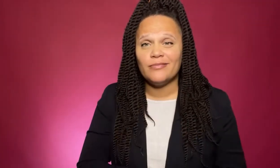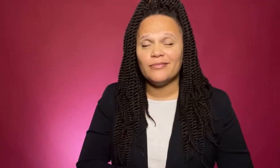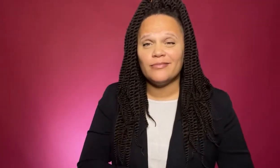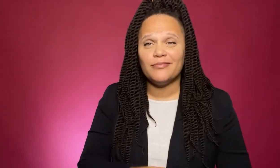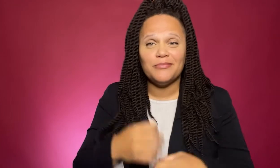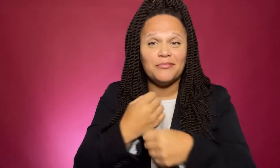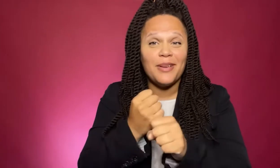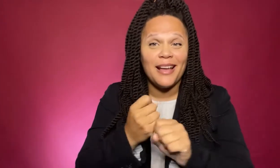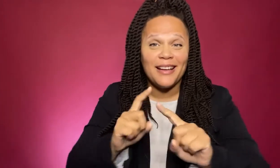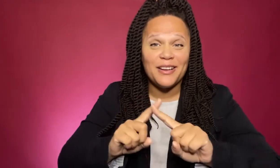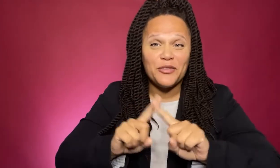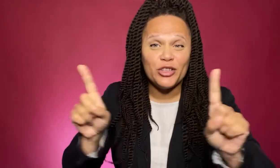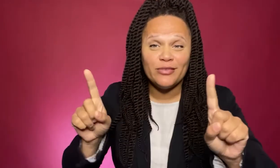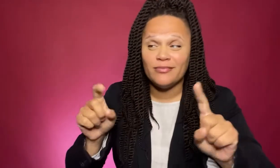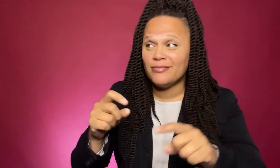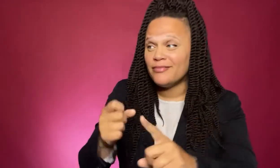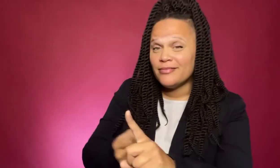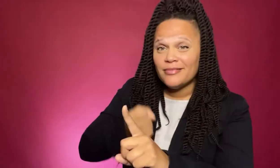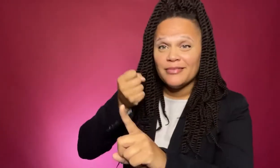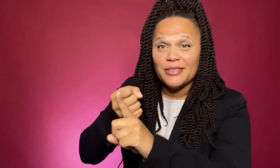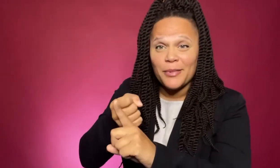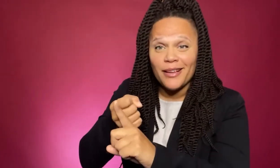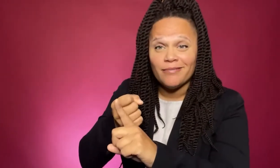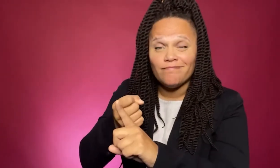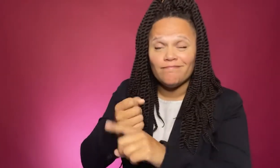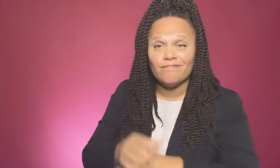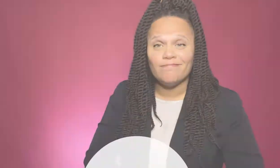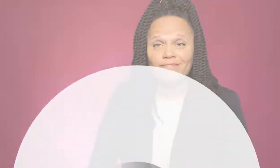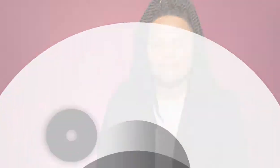and make a difference and impact.